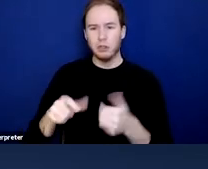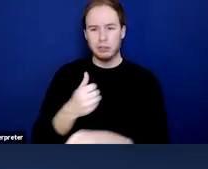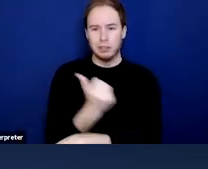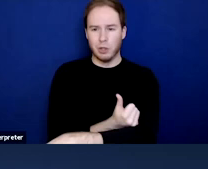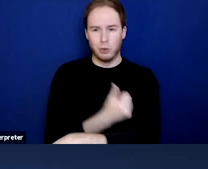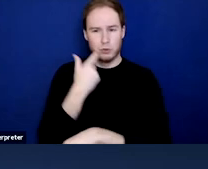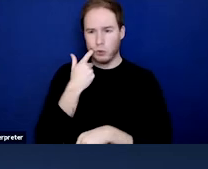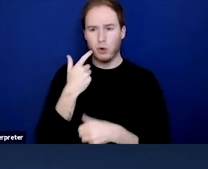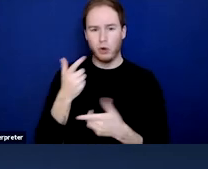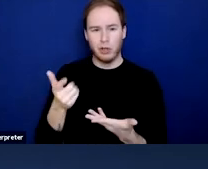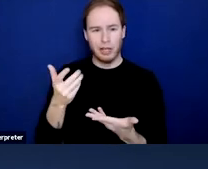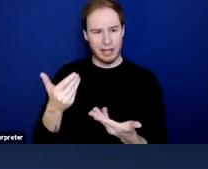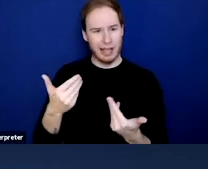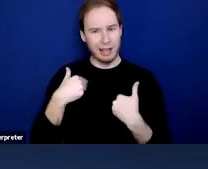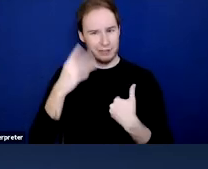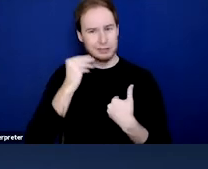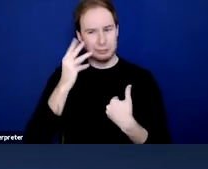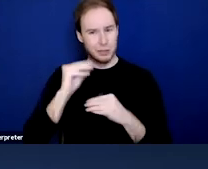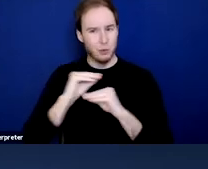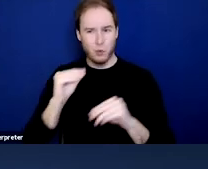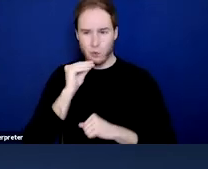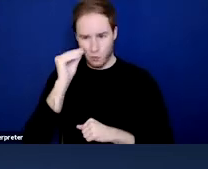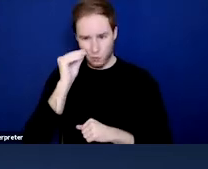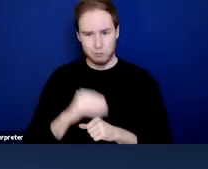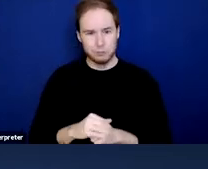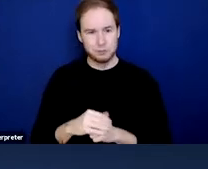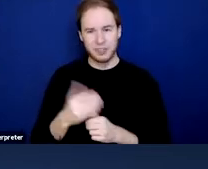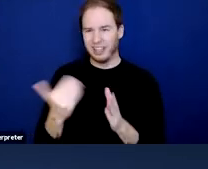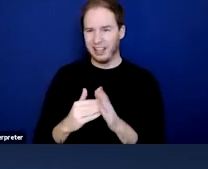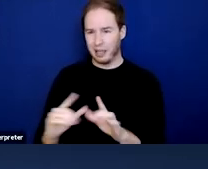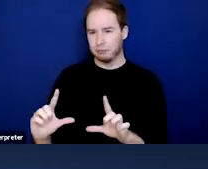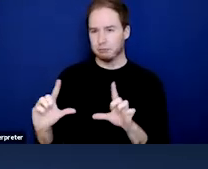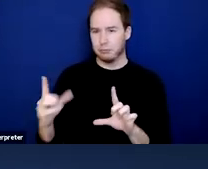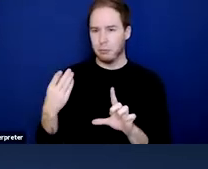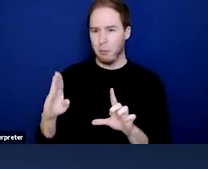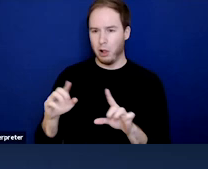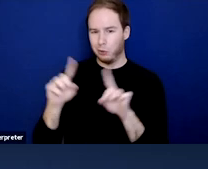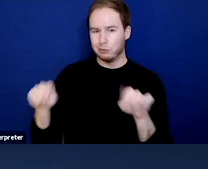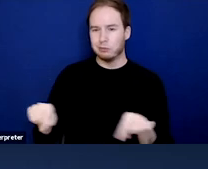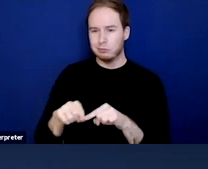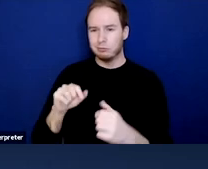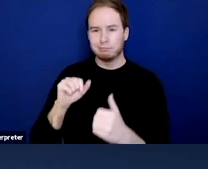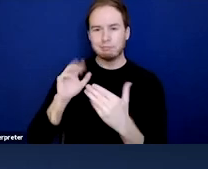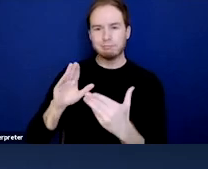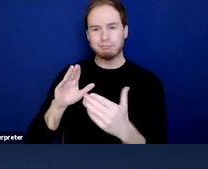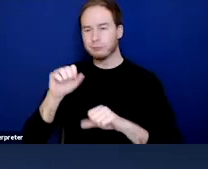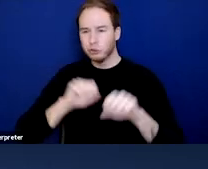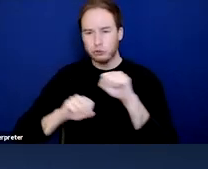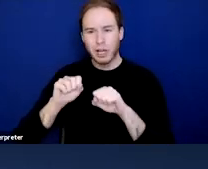who are experiencing homelessness. And again, here in the call-out box, we've got some dip strategies and approaches, again, around a variety of areas.